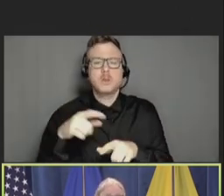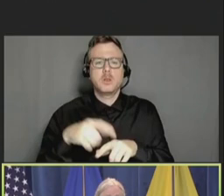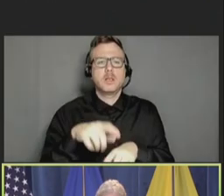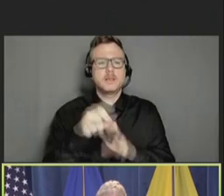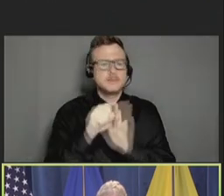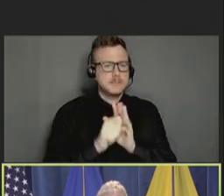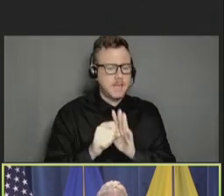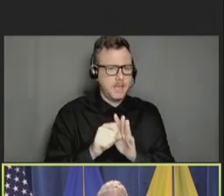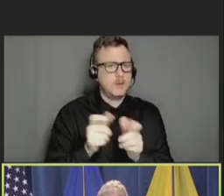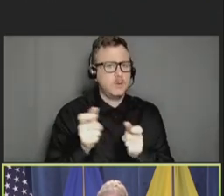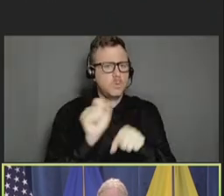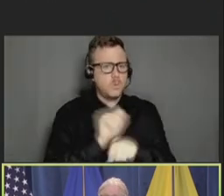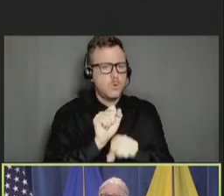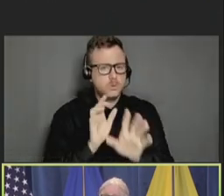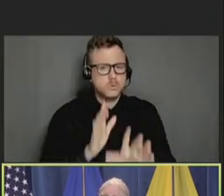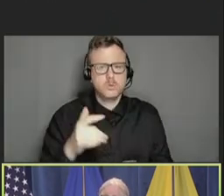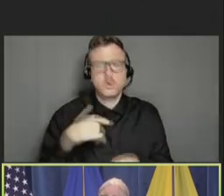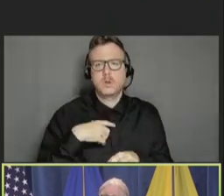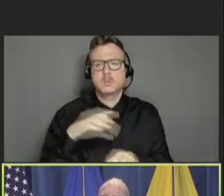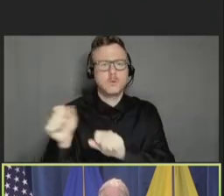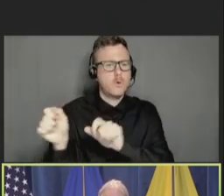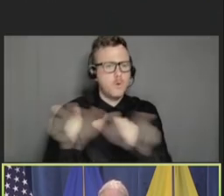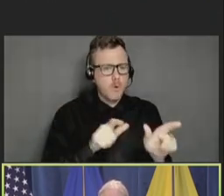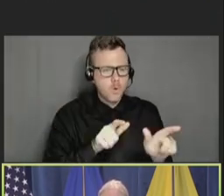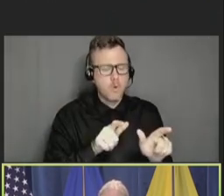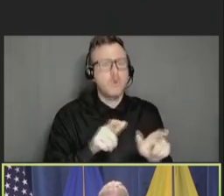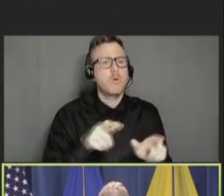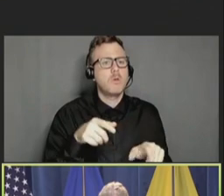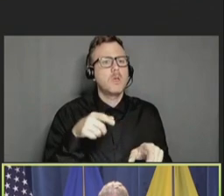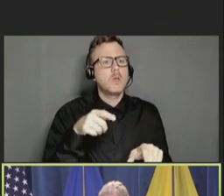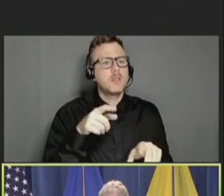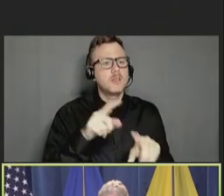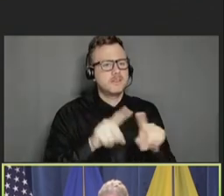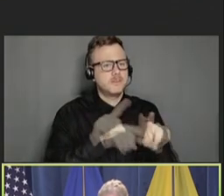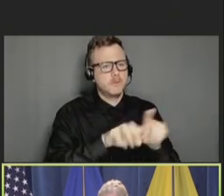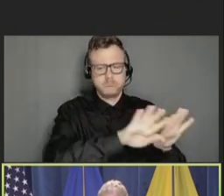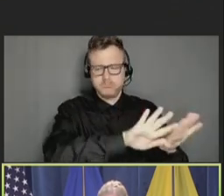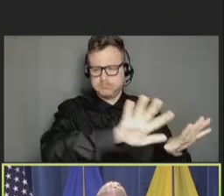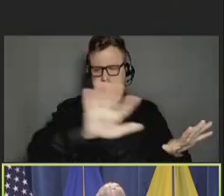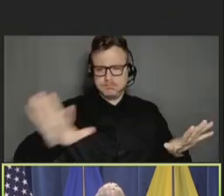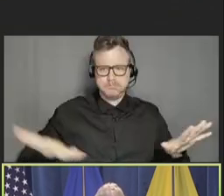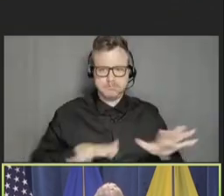the administration to encourage change in -- across the nation. I'm also recommending